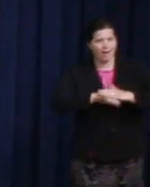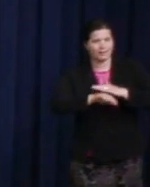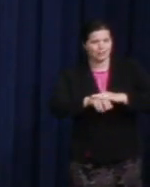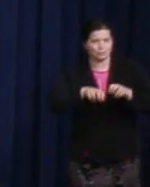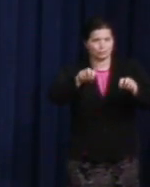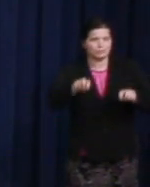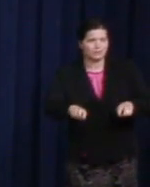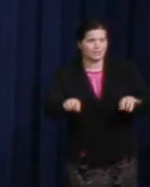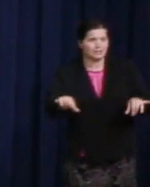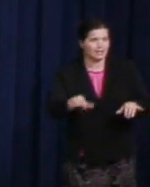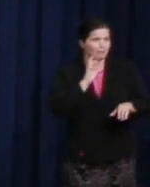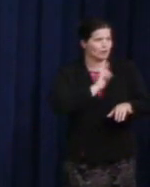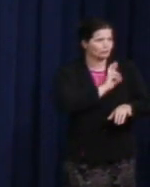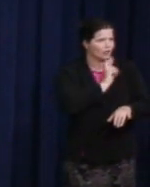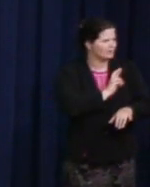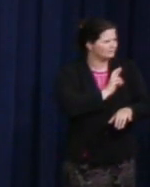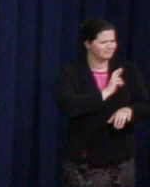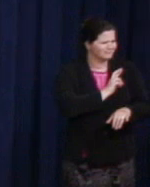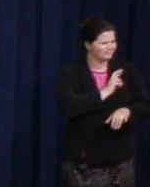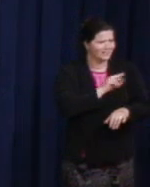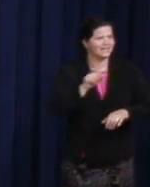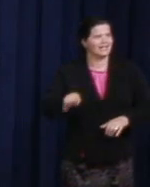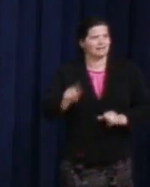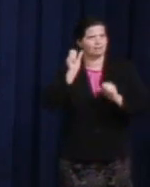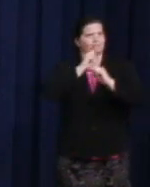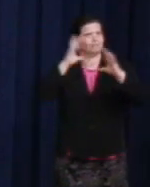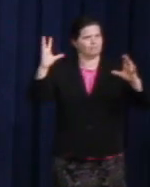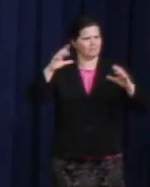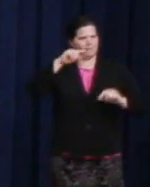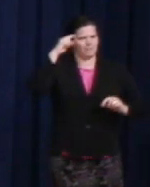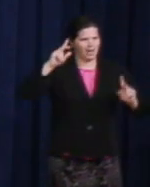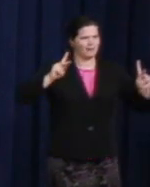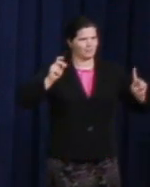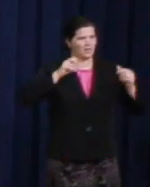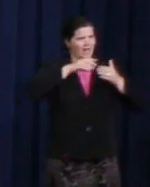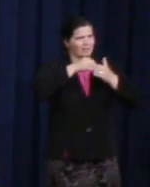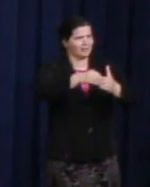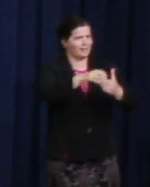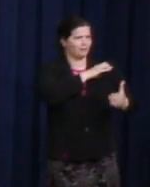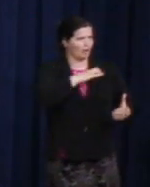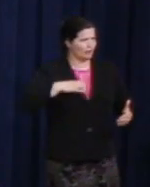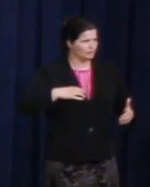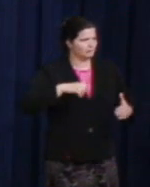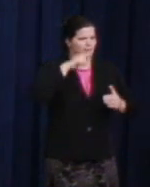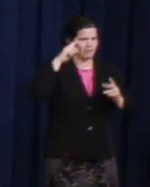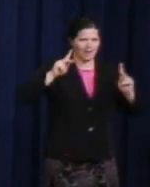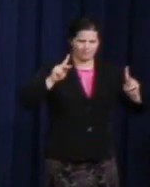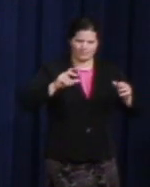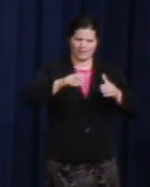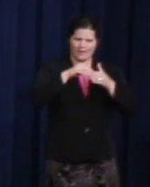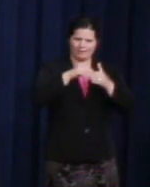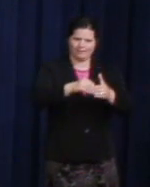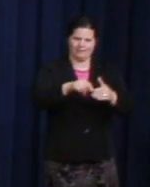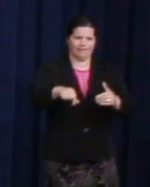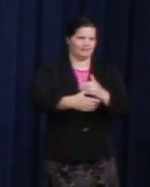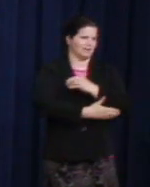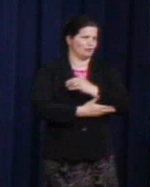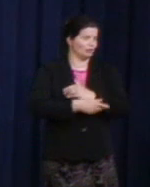could lead in our Congress and, indeed, lead the country. And he went out and fought like Hell to make it happen.